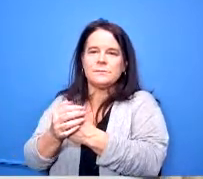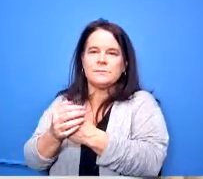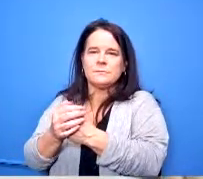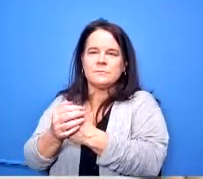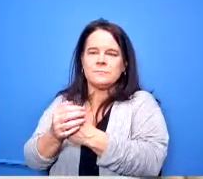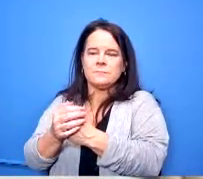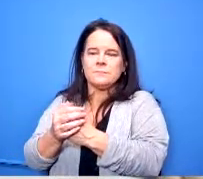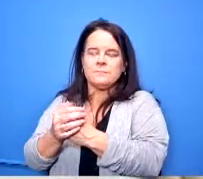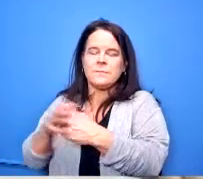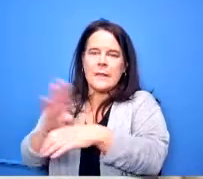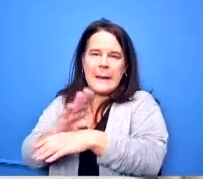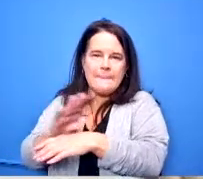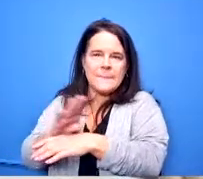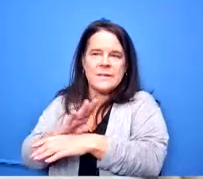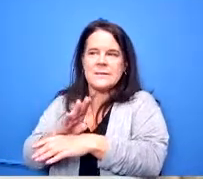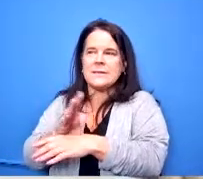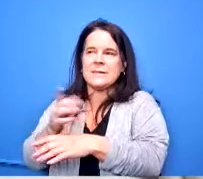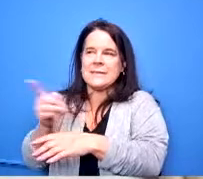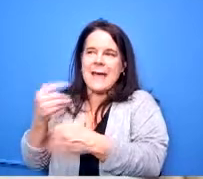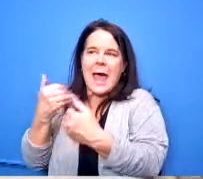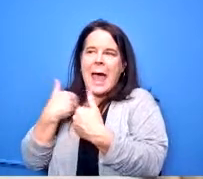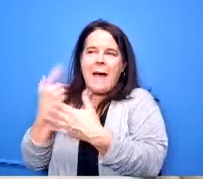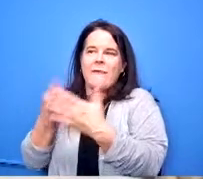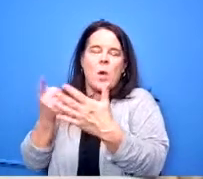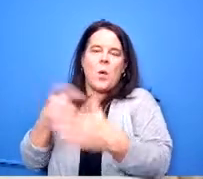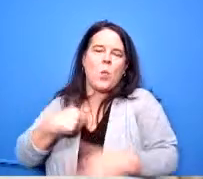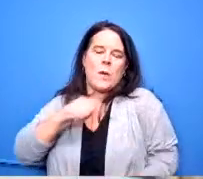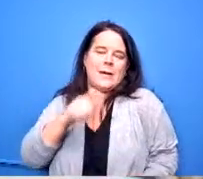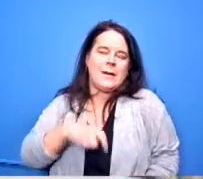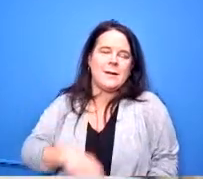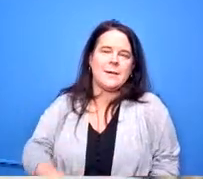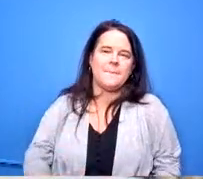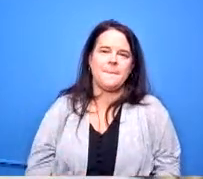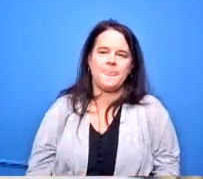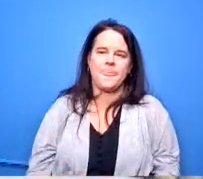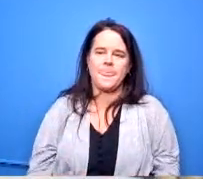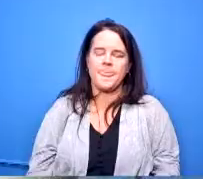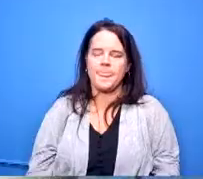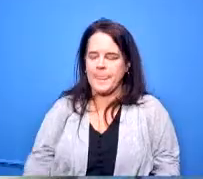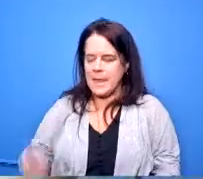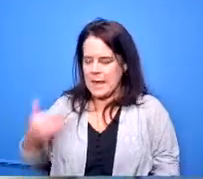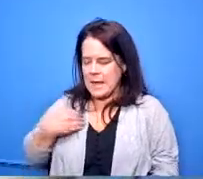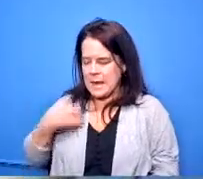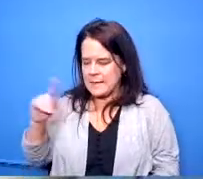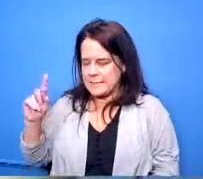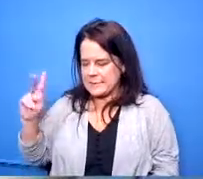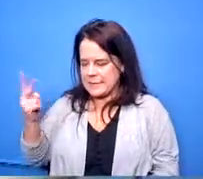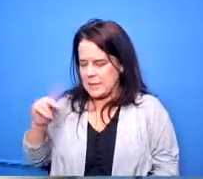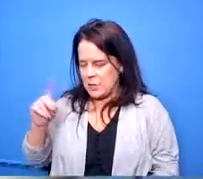availability it was out there so just something to consider um i had a second question on the st